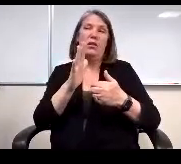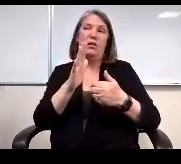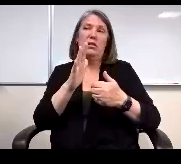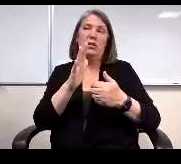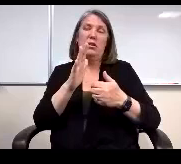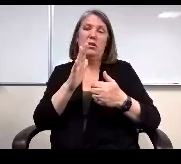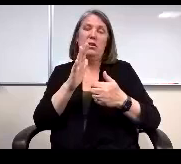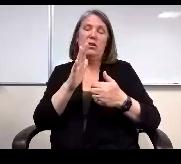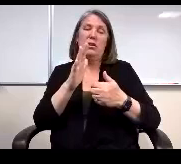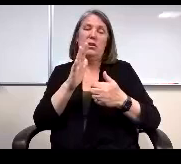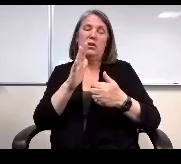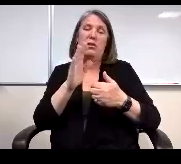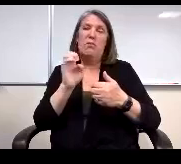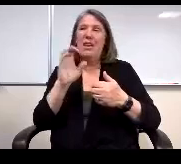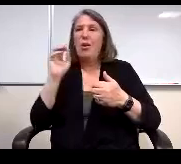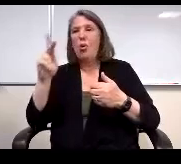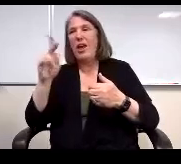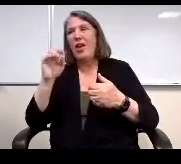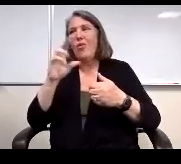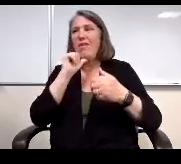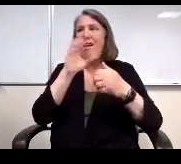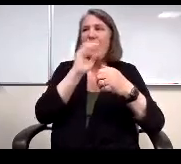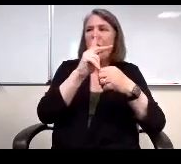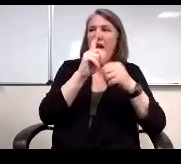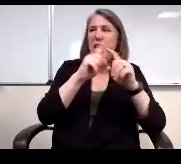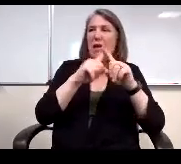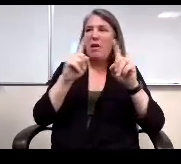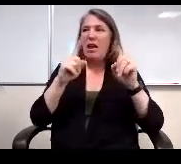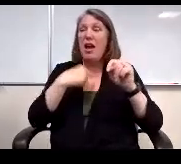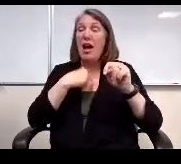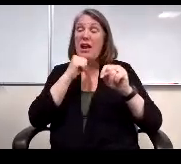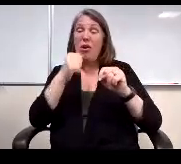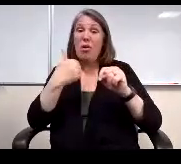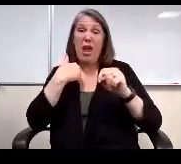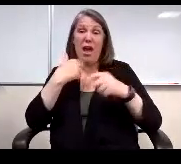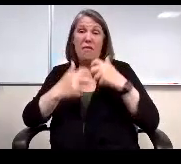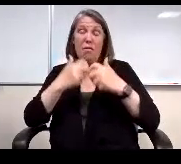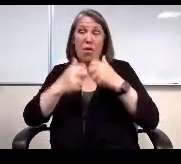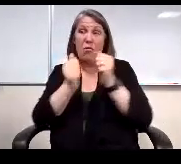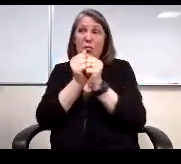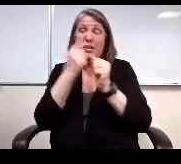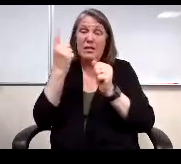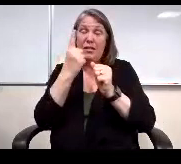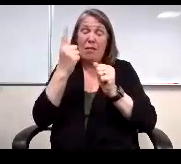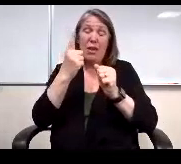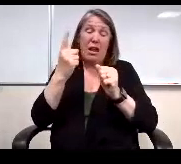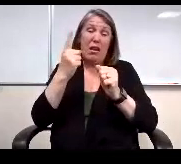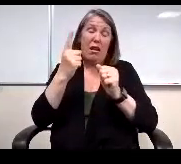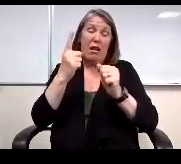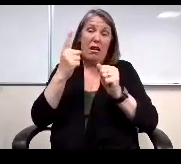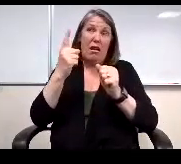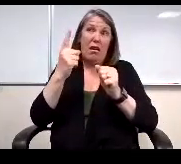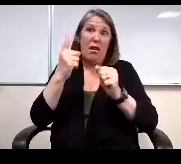Be OK or not OK, but I I don't have a problem with somebody calling in. I mean if it were something that.